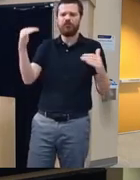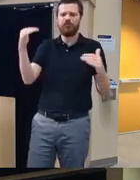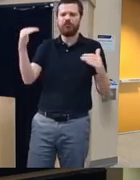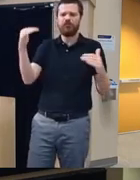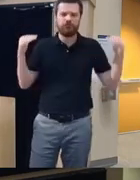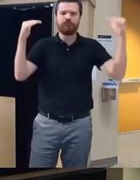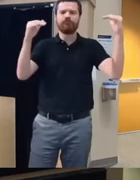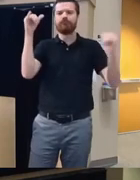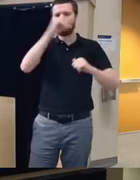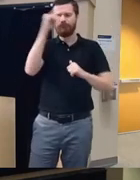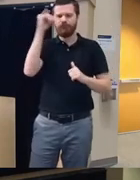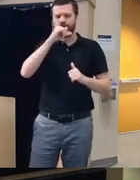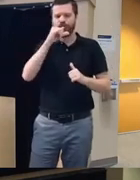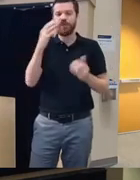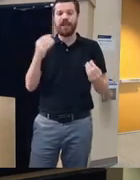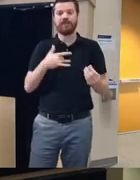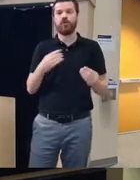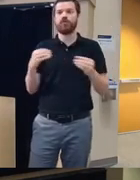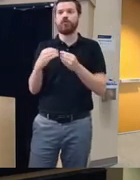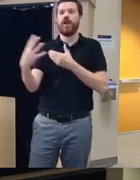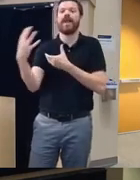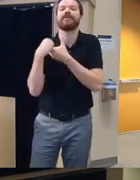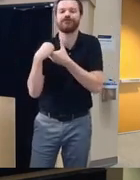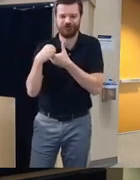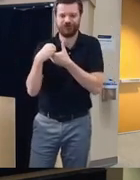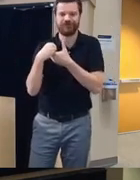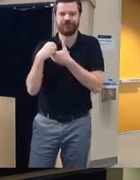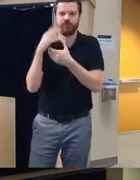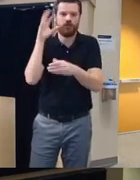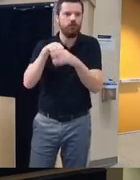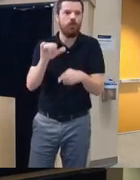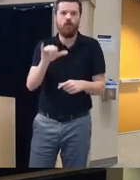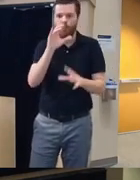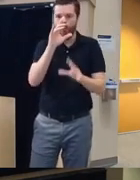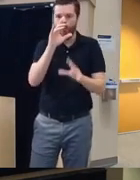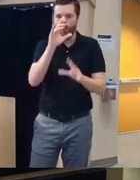and and perhaps engaging for for a different audience um so I'm curious about what involvement